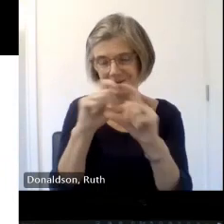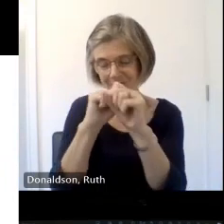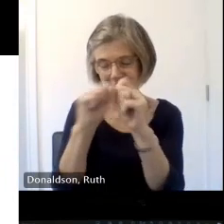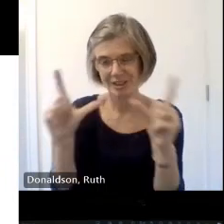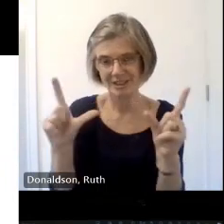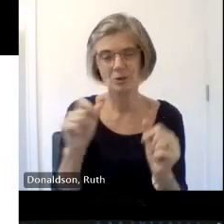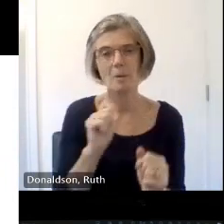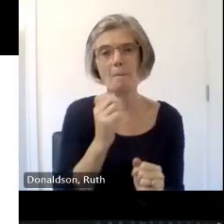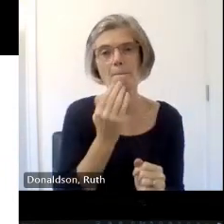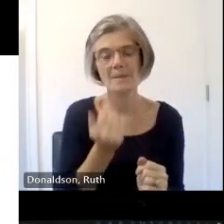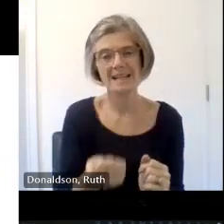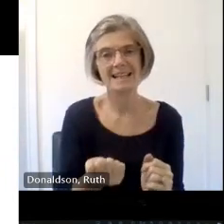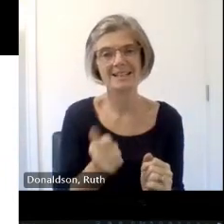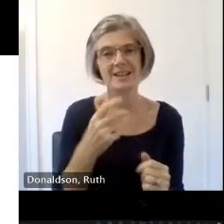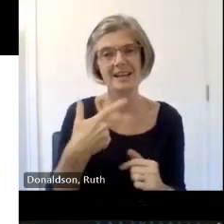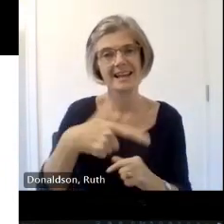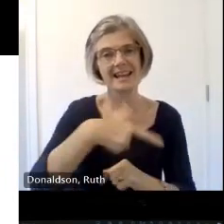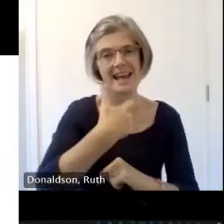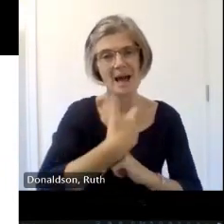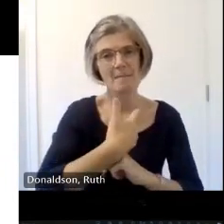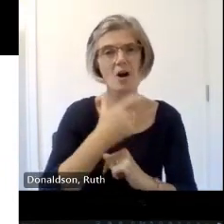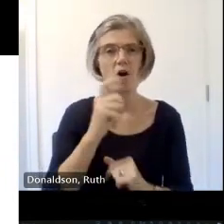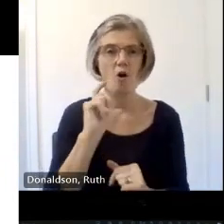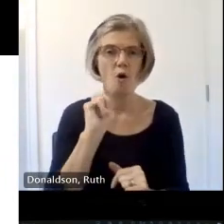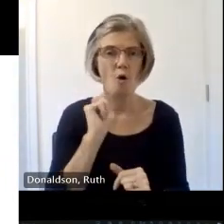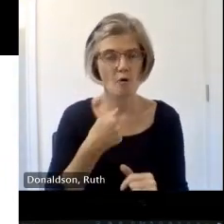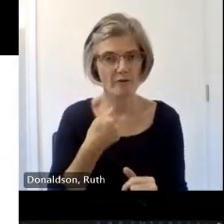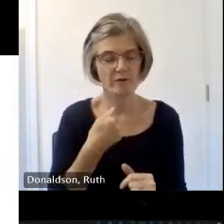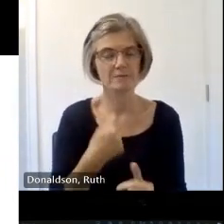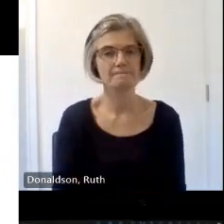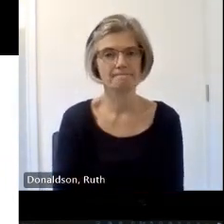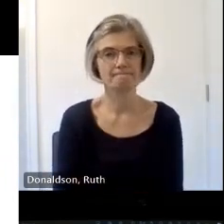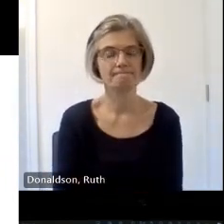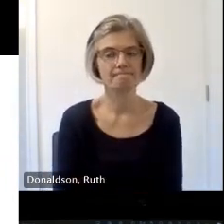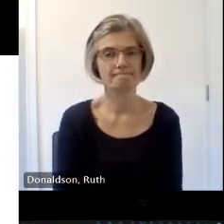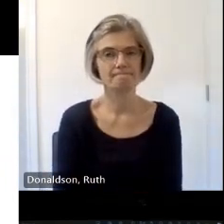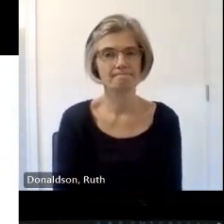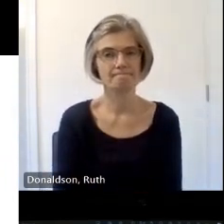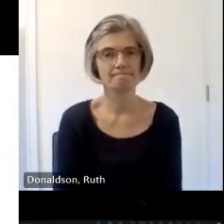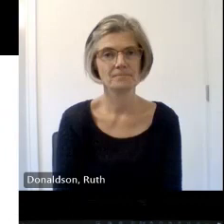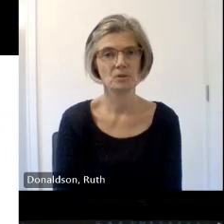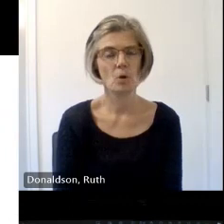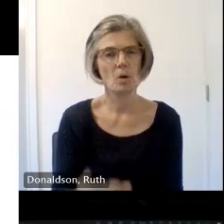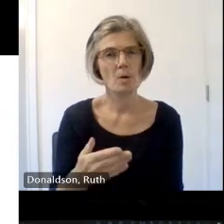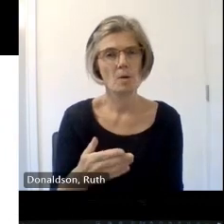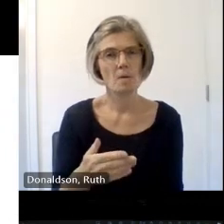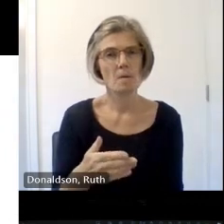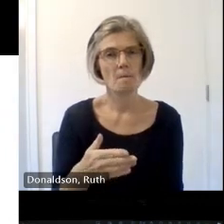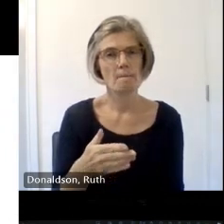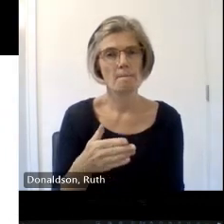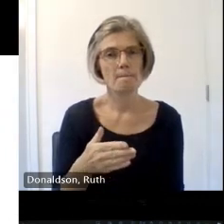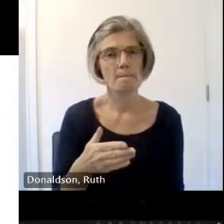break there was that theme of capturing people's Stories the oral history side of things but what